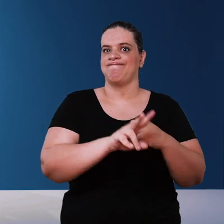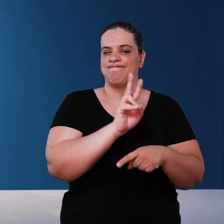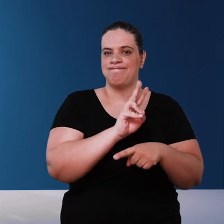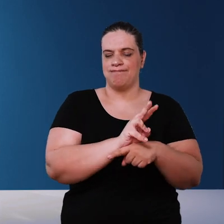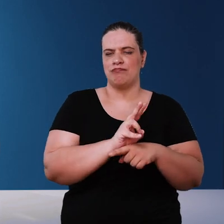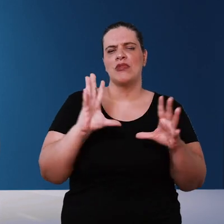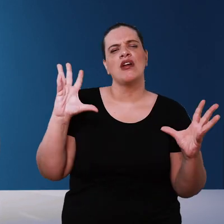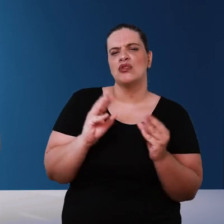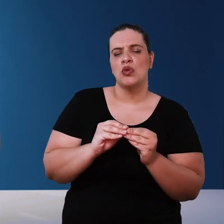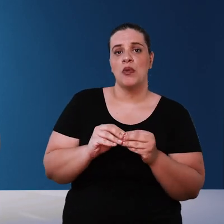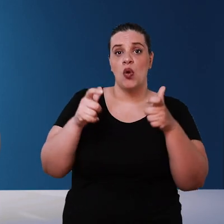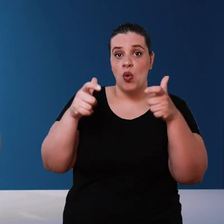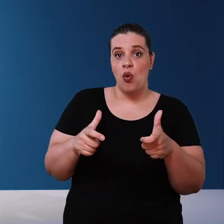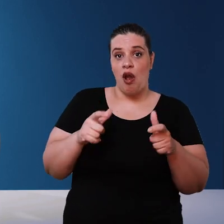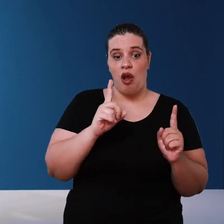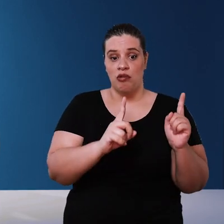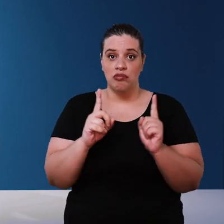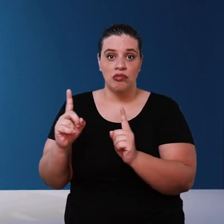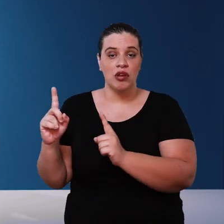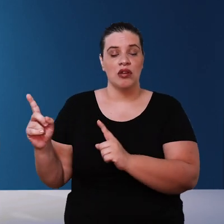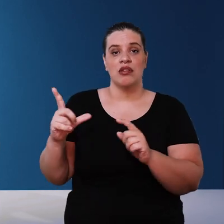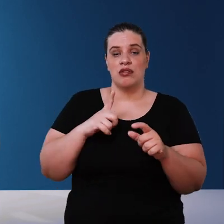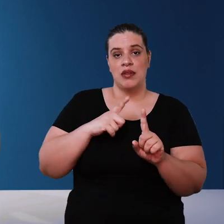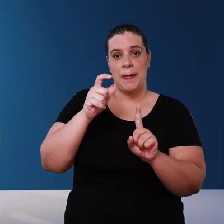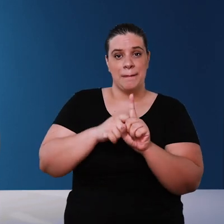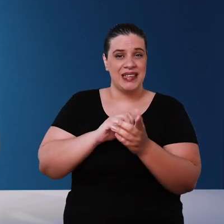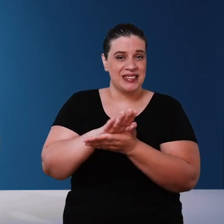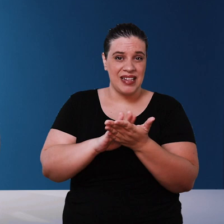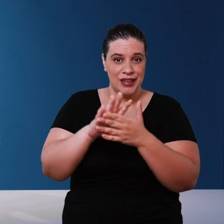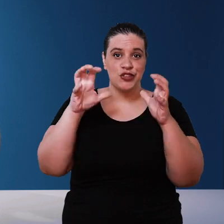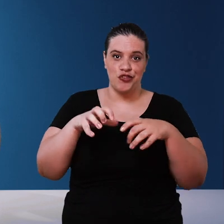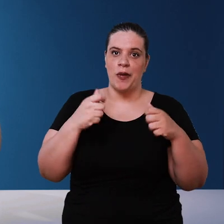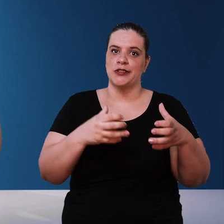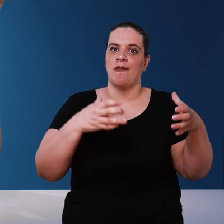in places that go through a period of about months without any rain but in